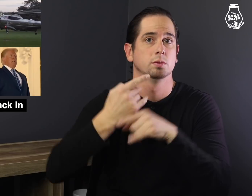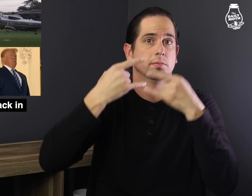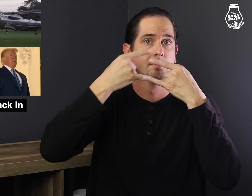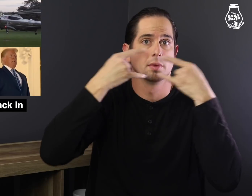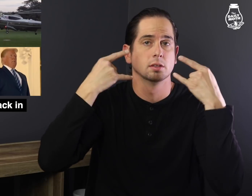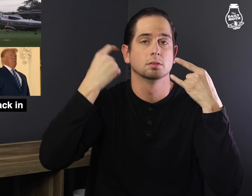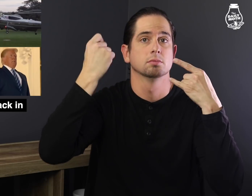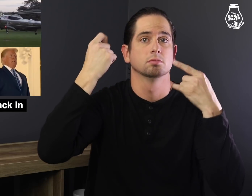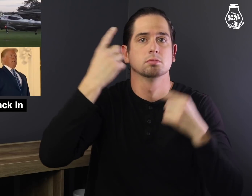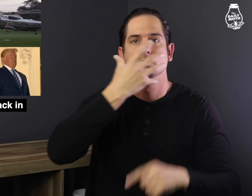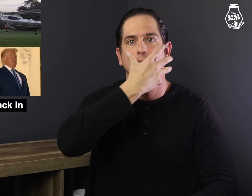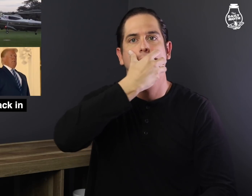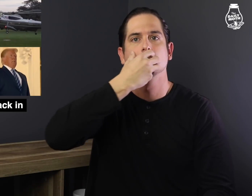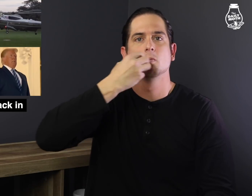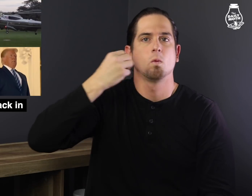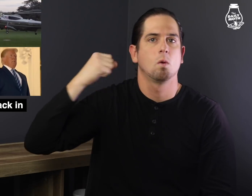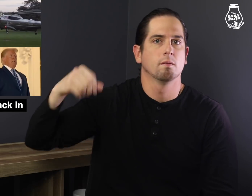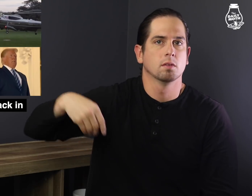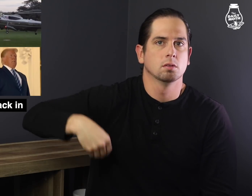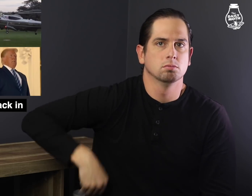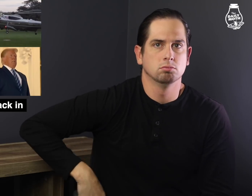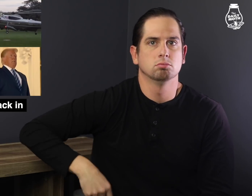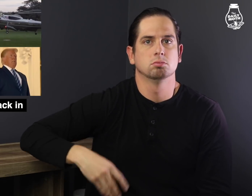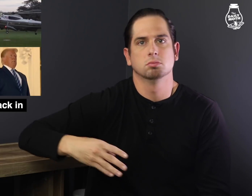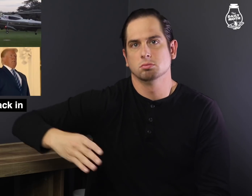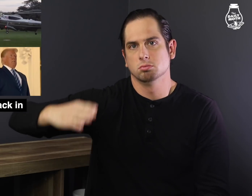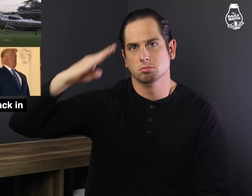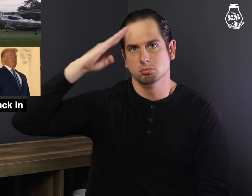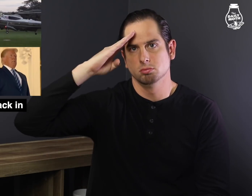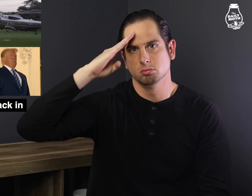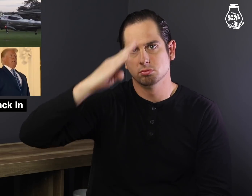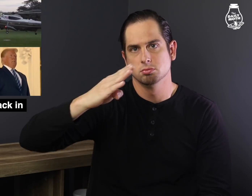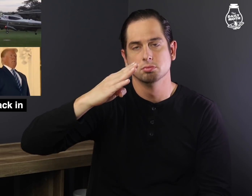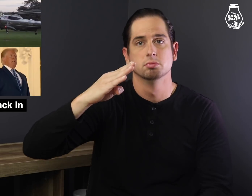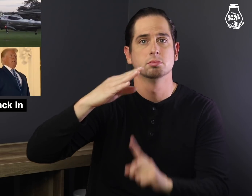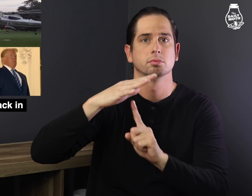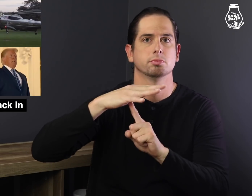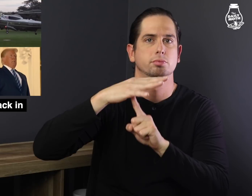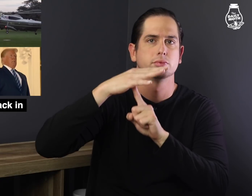took off his mask, and did a salute as